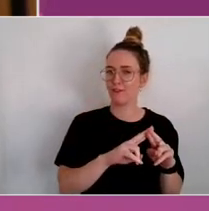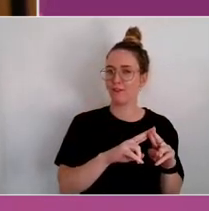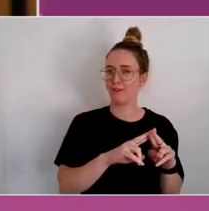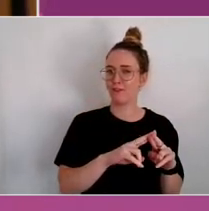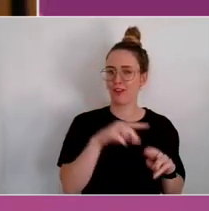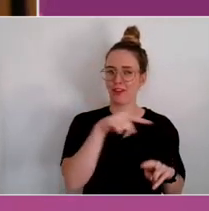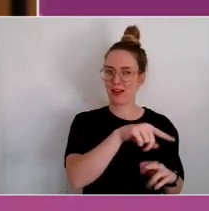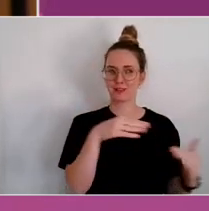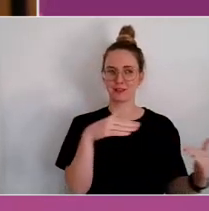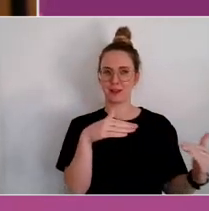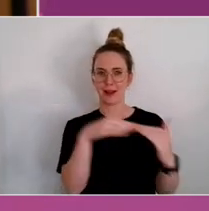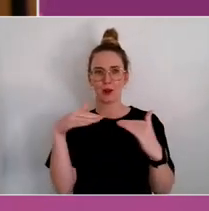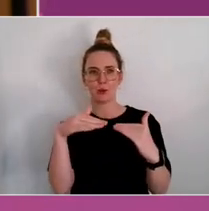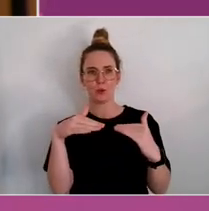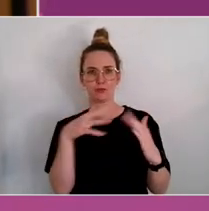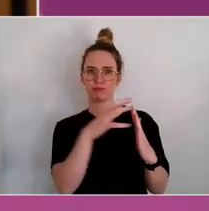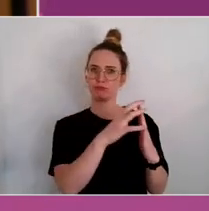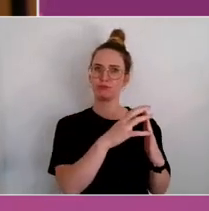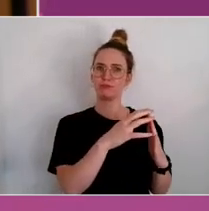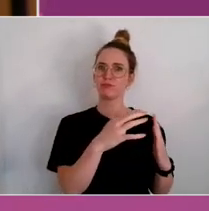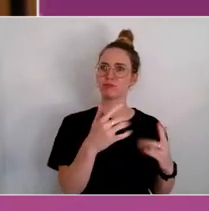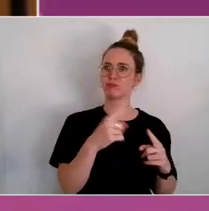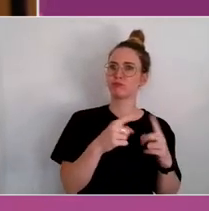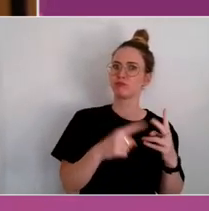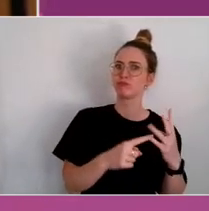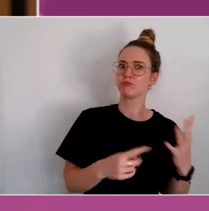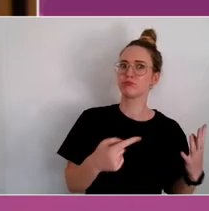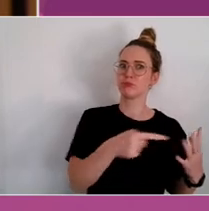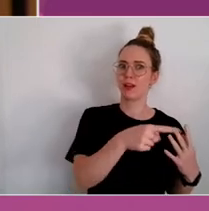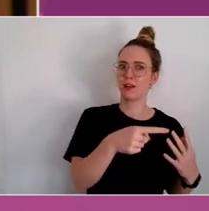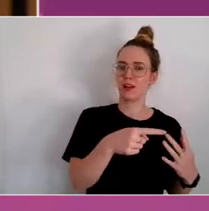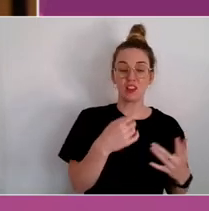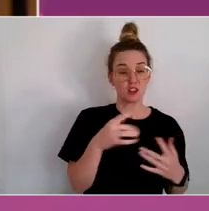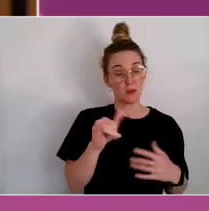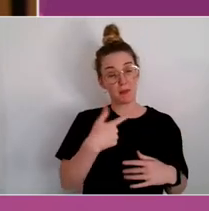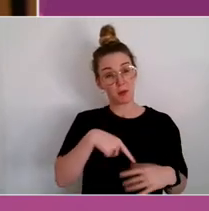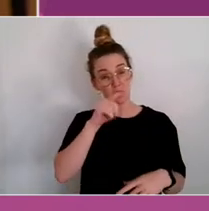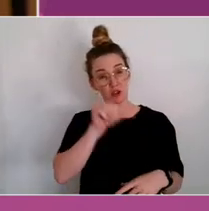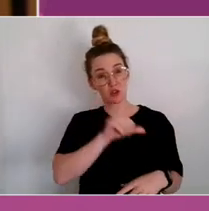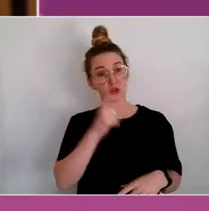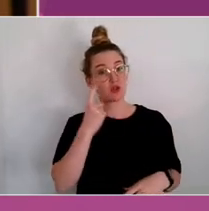But that may be one of the points of discussion, if we try to foster greater sector collaboration.